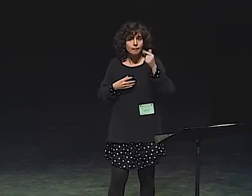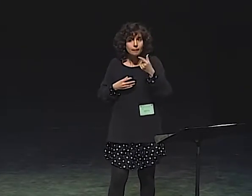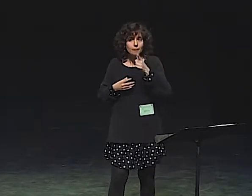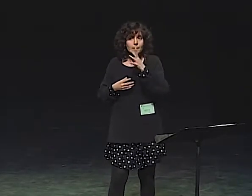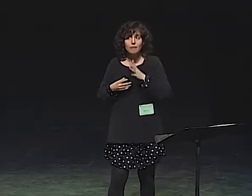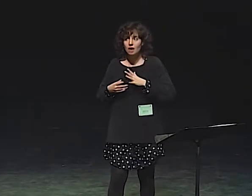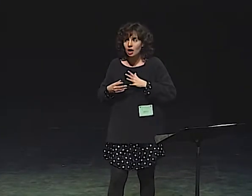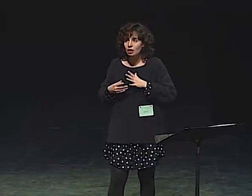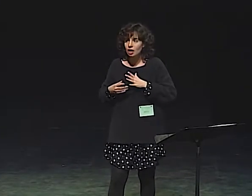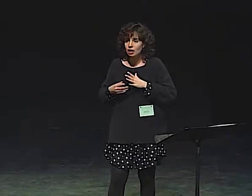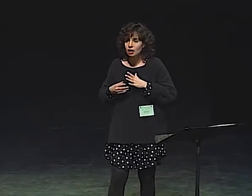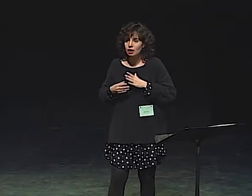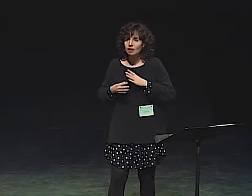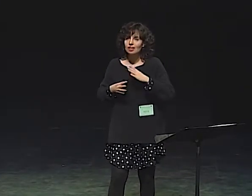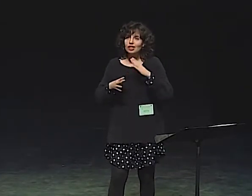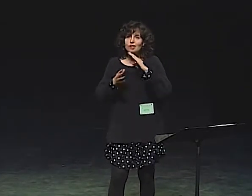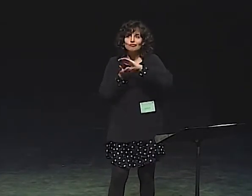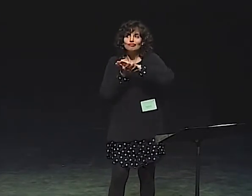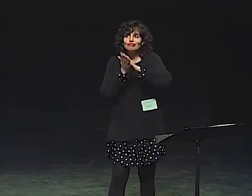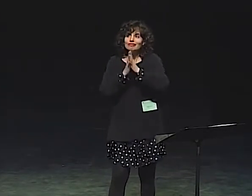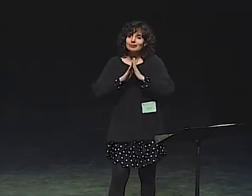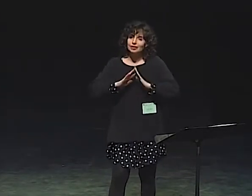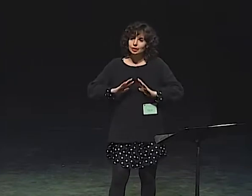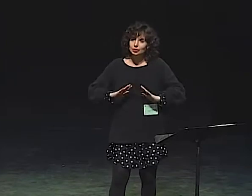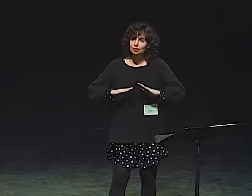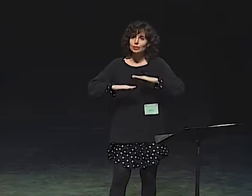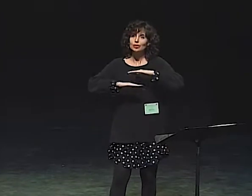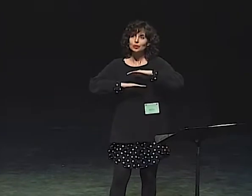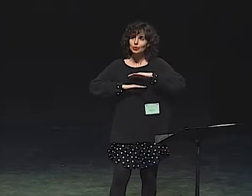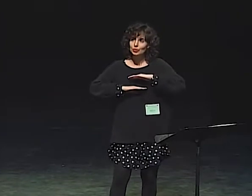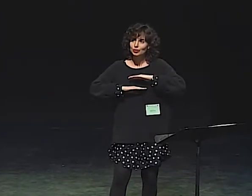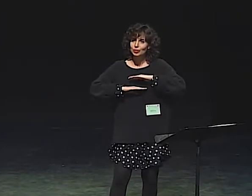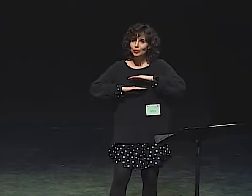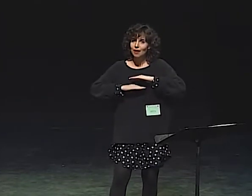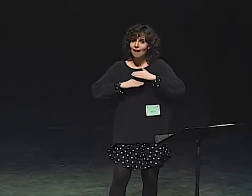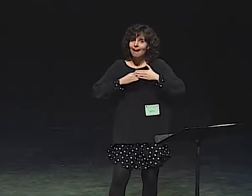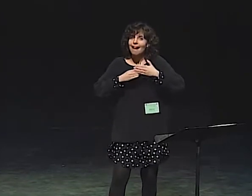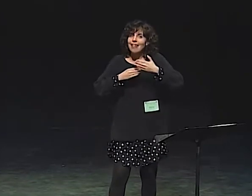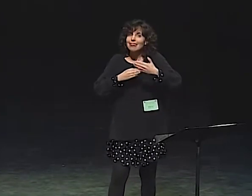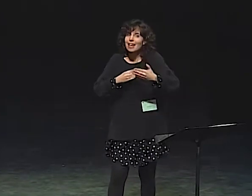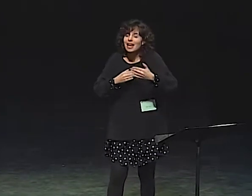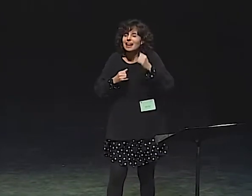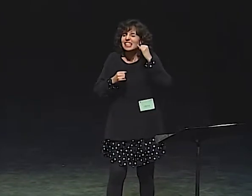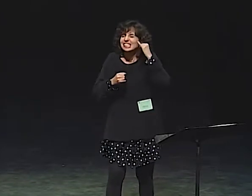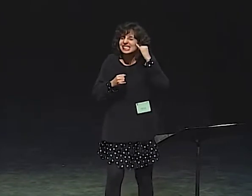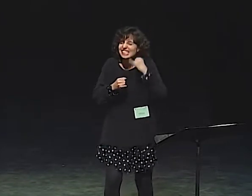TO THE BAG LADY, CAN SEE THE BAG LADY